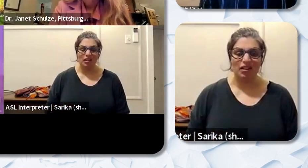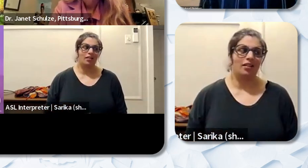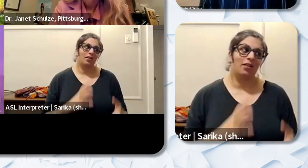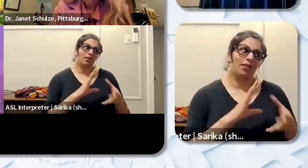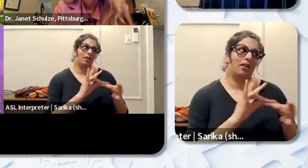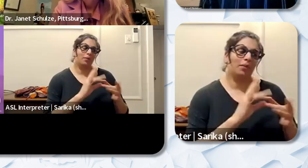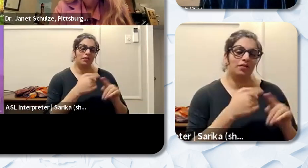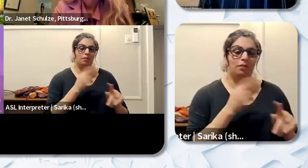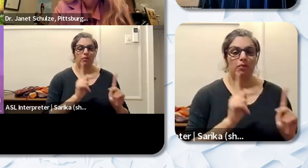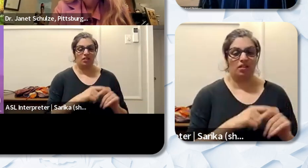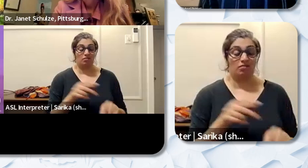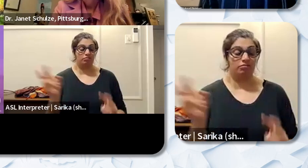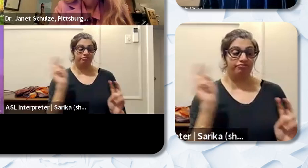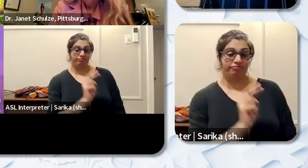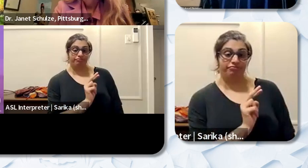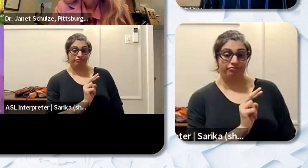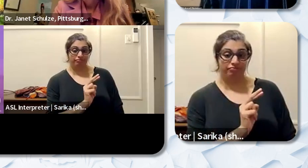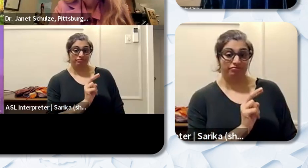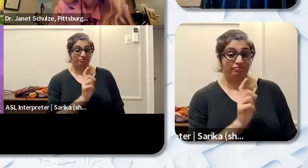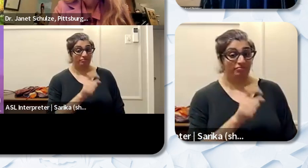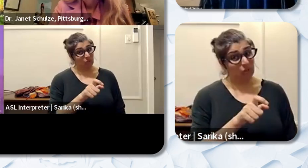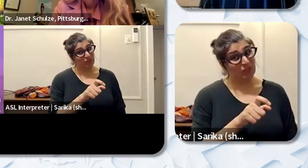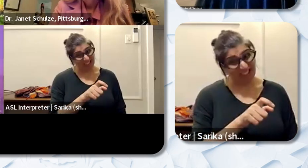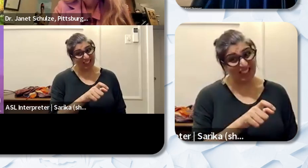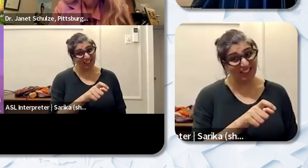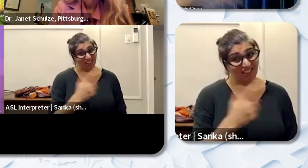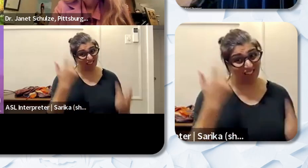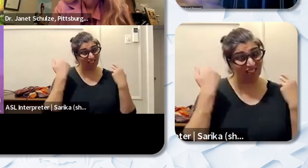would say like oh like you know you need to get a haircut like your hair is short or if I did get a